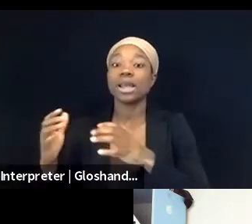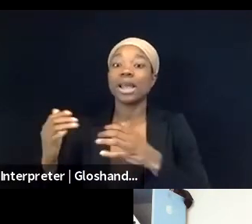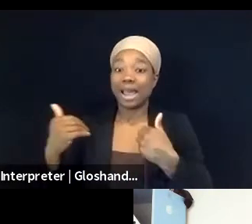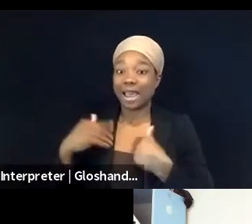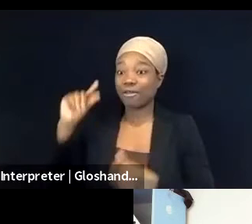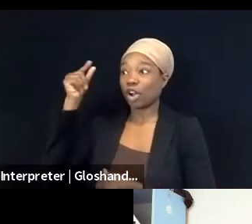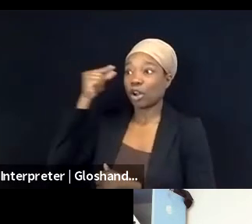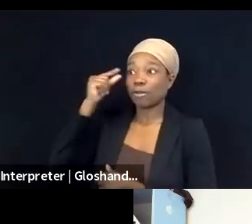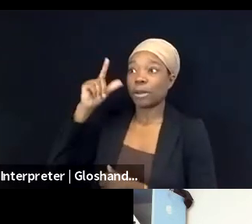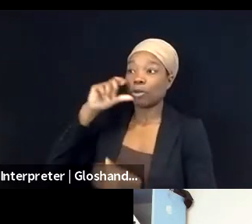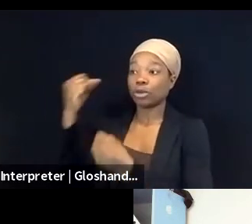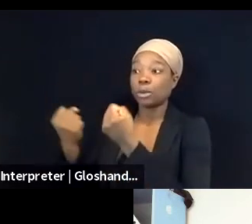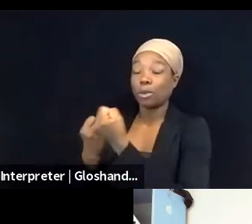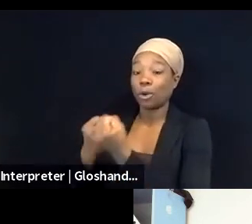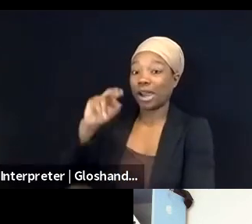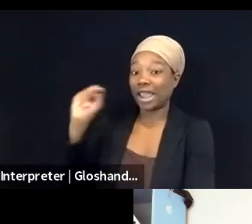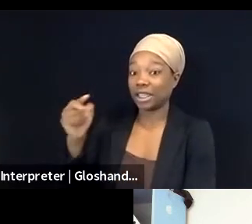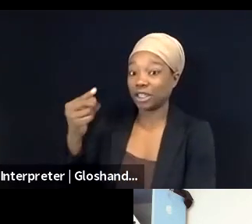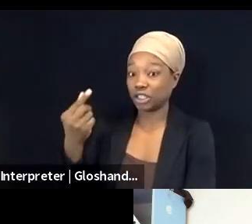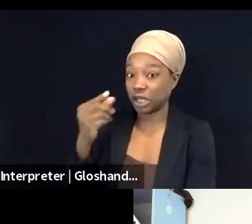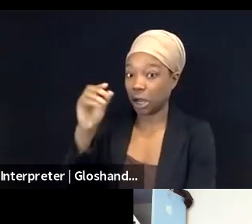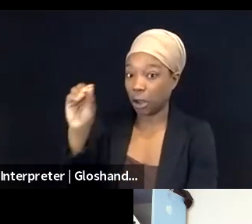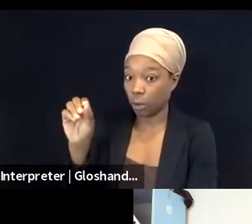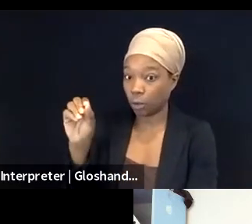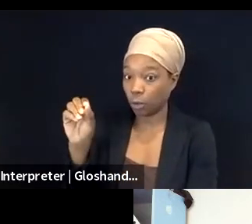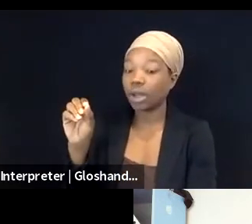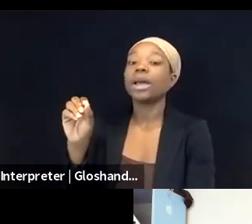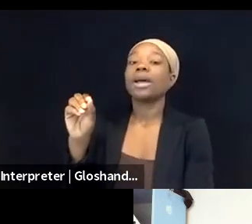that are supported financially and also coordinated